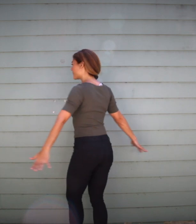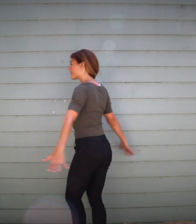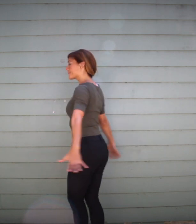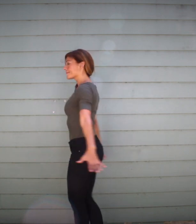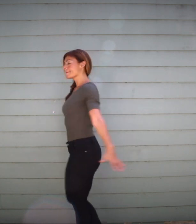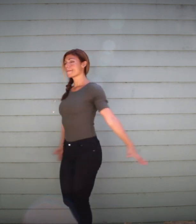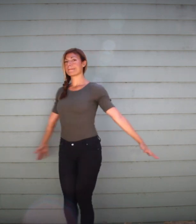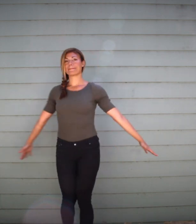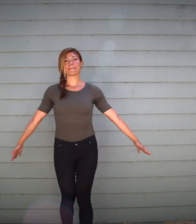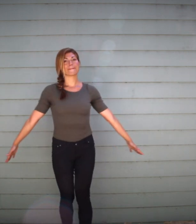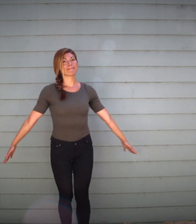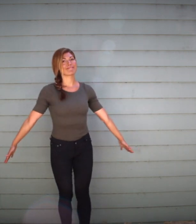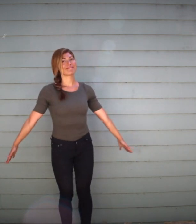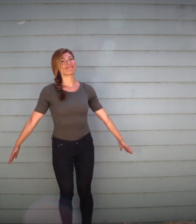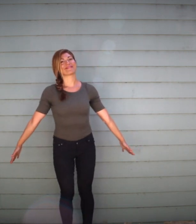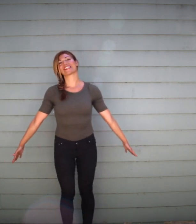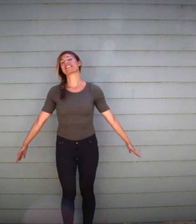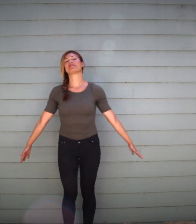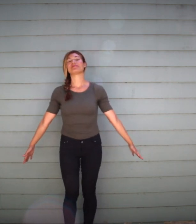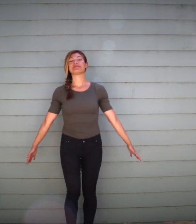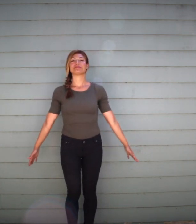Will be exploring different types of energy,